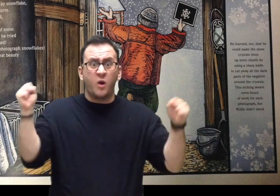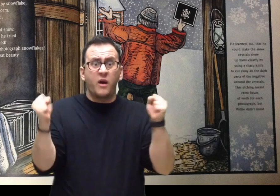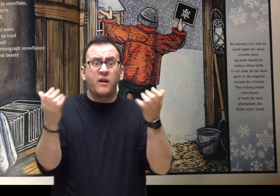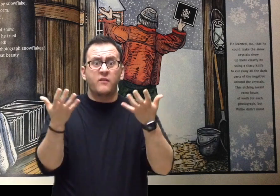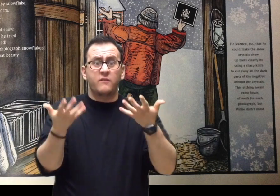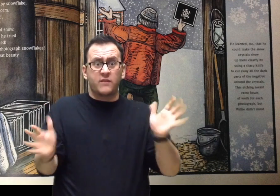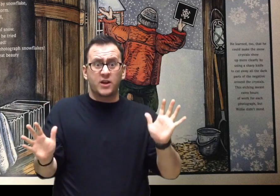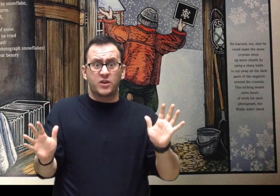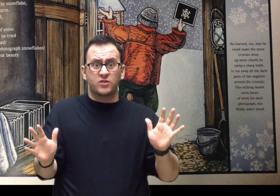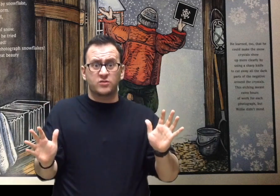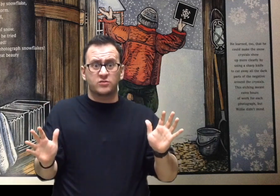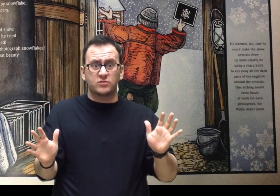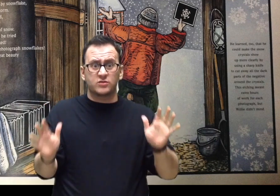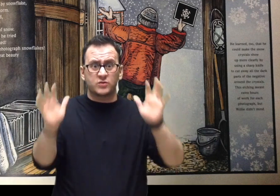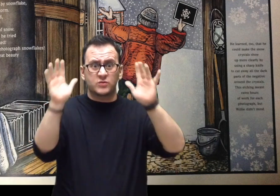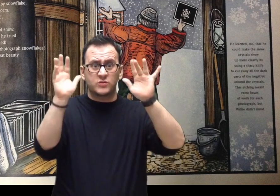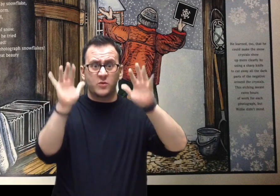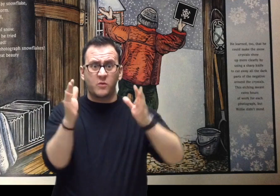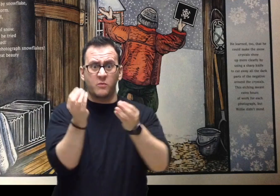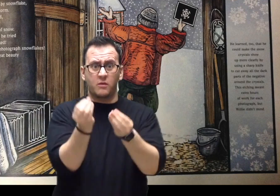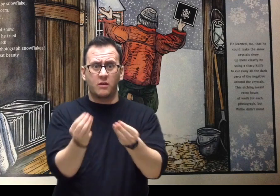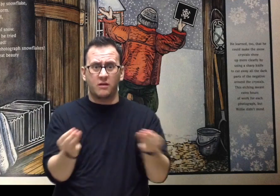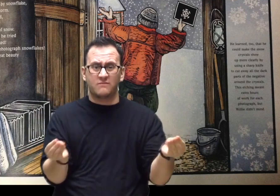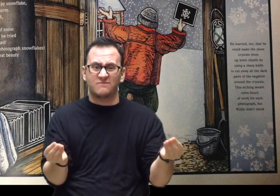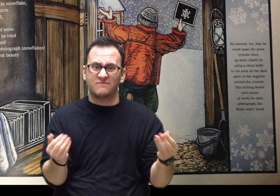“Now everyone can see the great beauty in a tiny crystal,” he said.